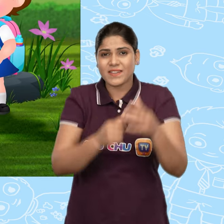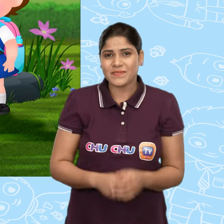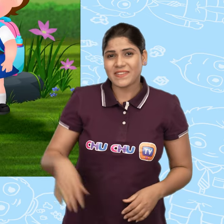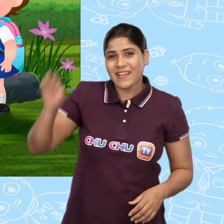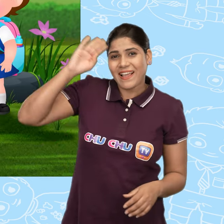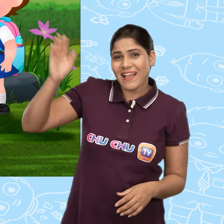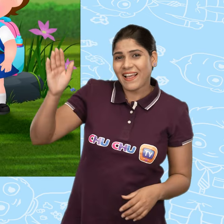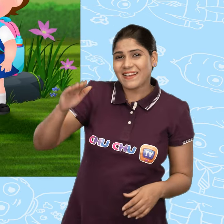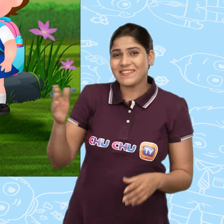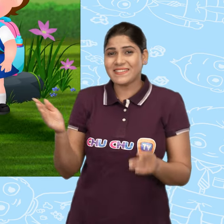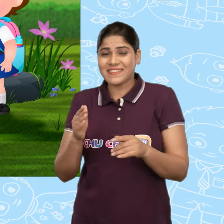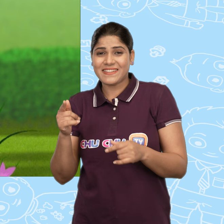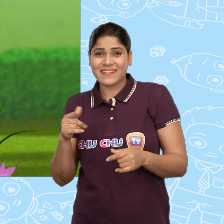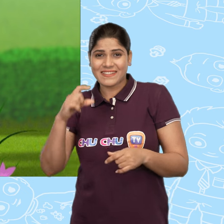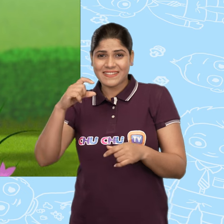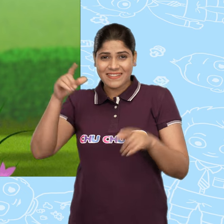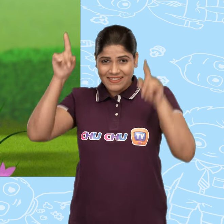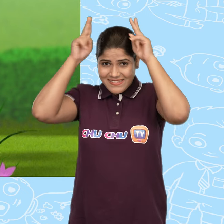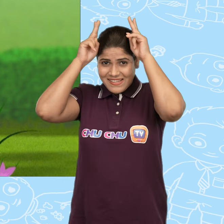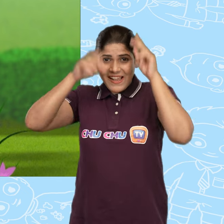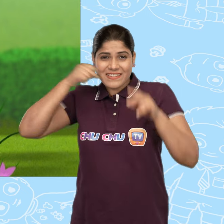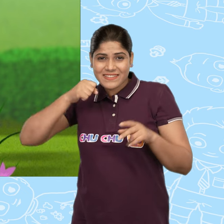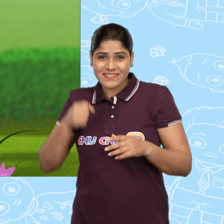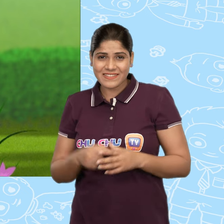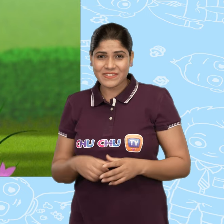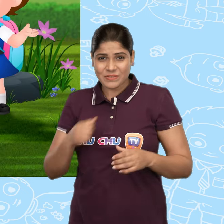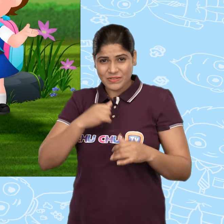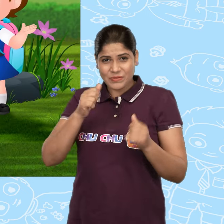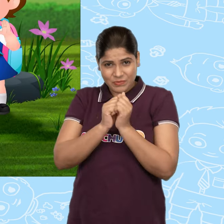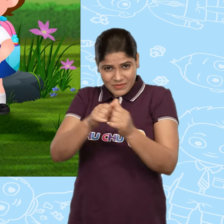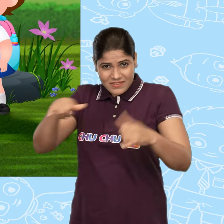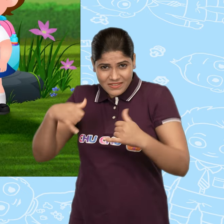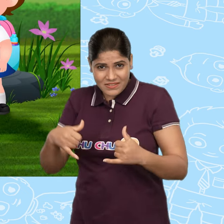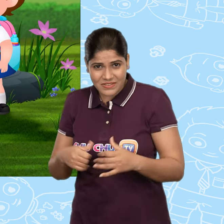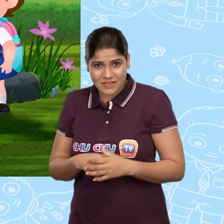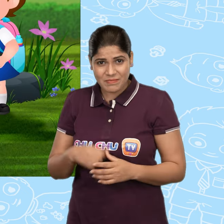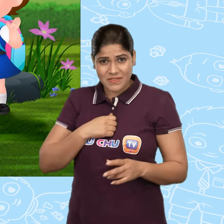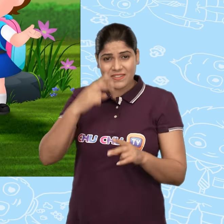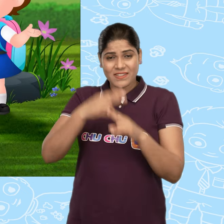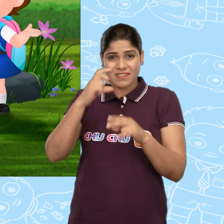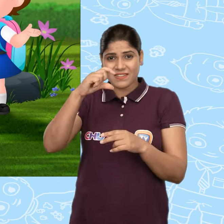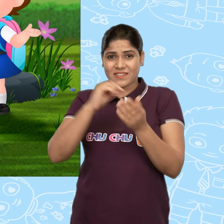Hello, little one! Would you like to play? My name is ChuChu!